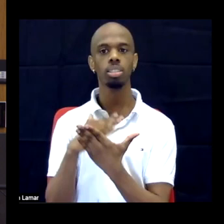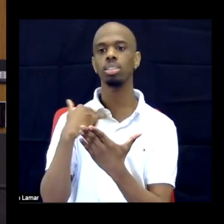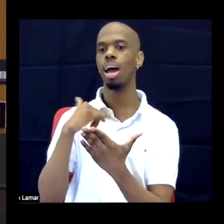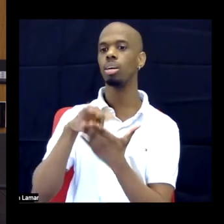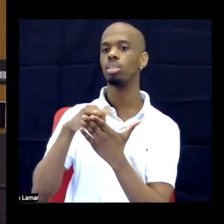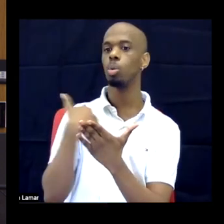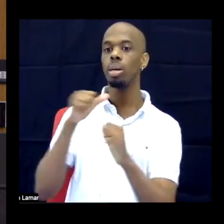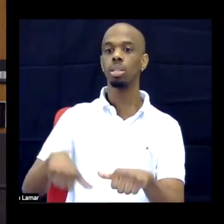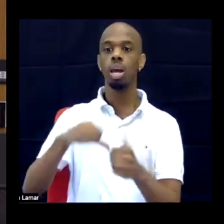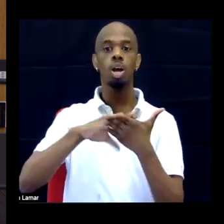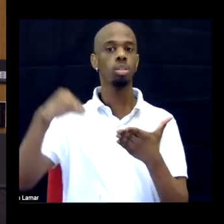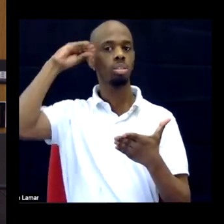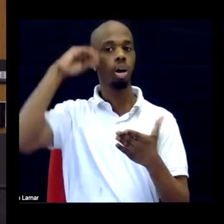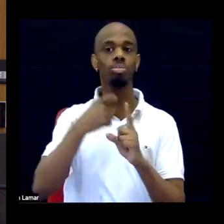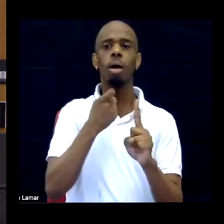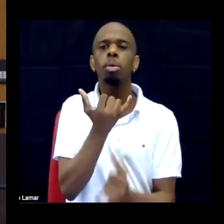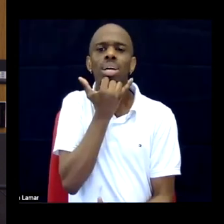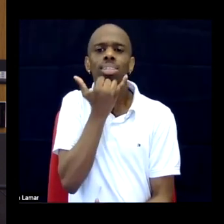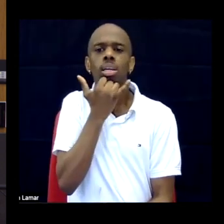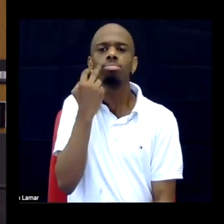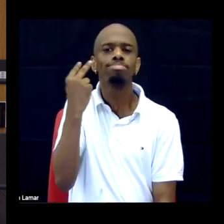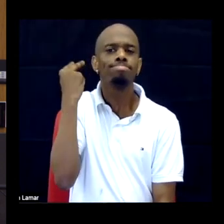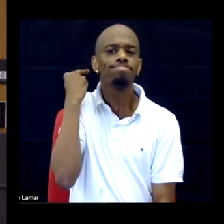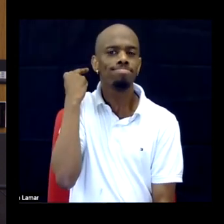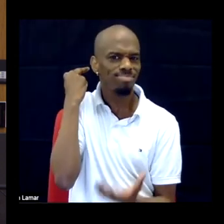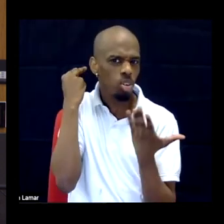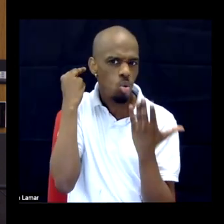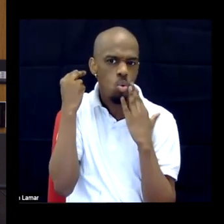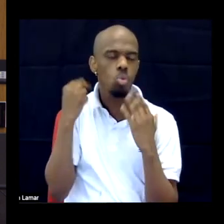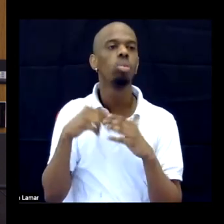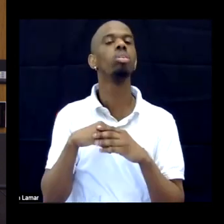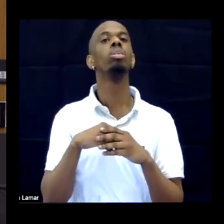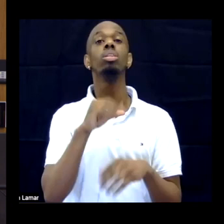from the mistakes or missteps in the way the Black Panther can necessarily go as far as